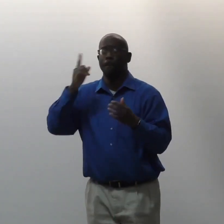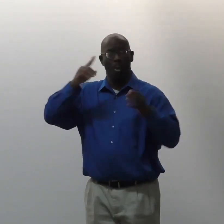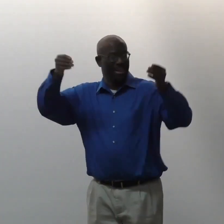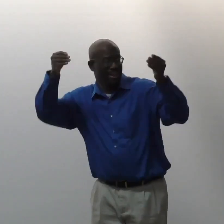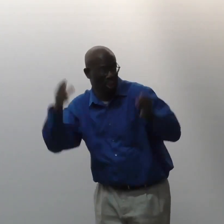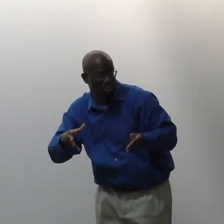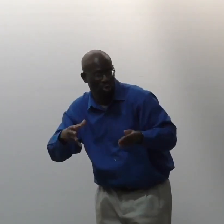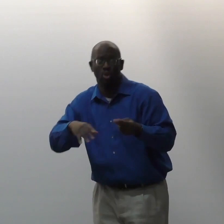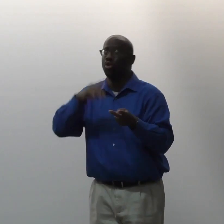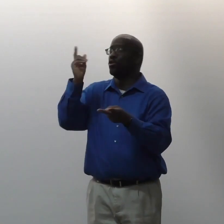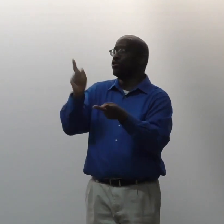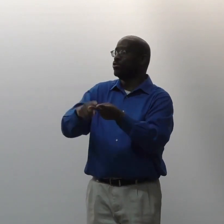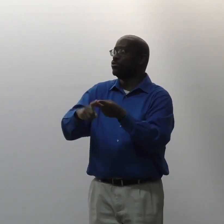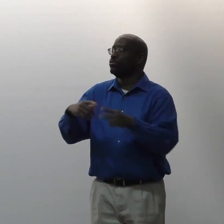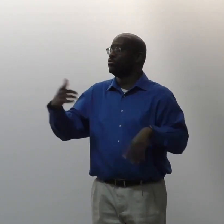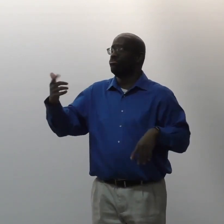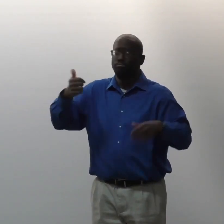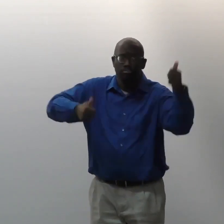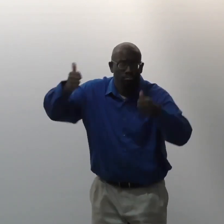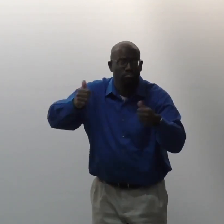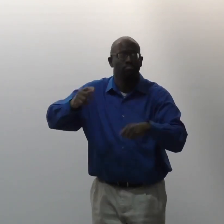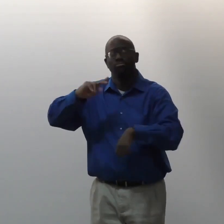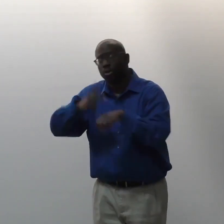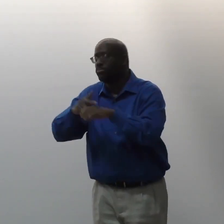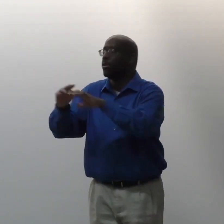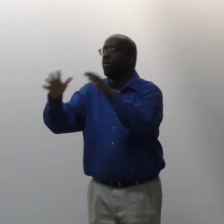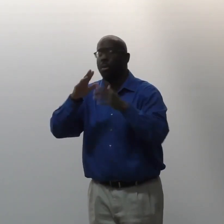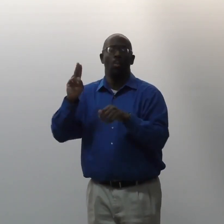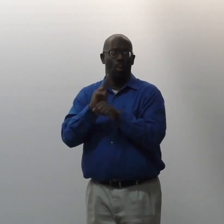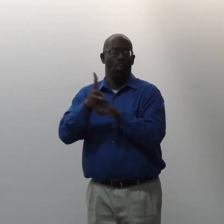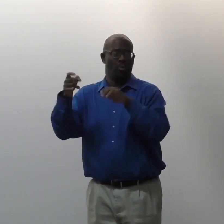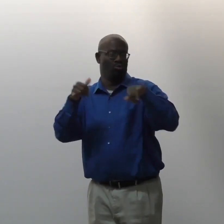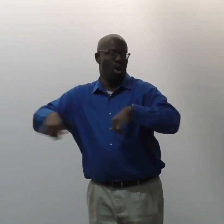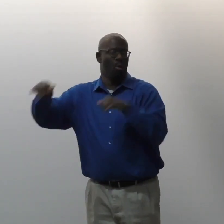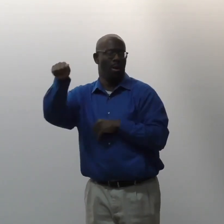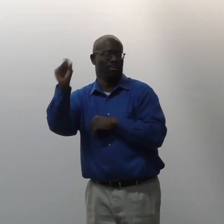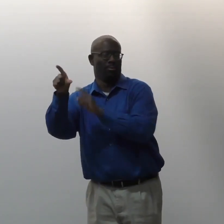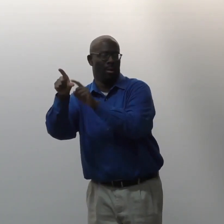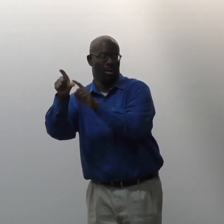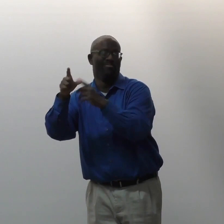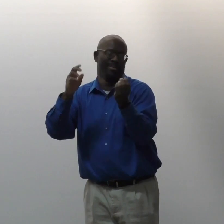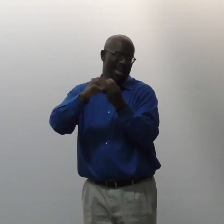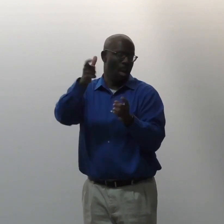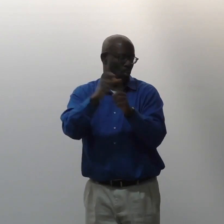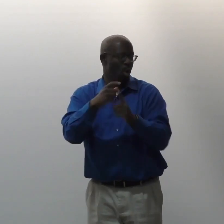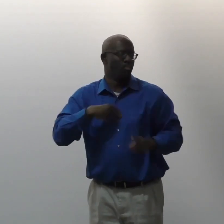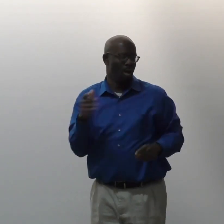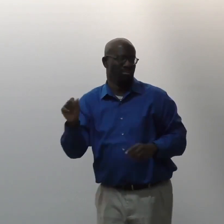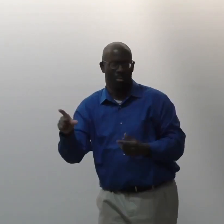Now, teaching and principals and administration, they probably use more standardized ASL,